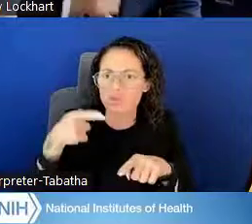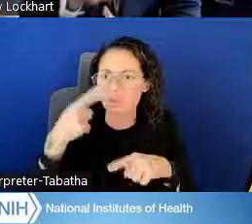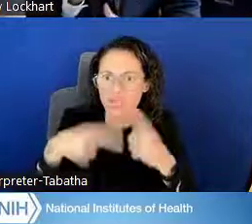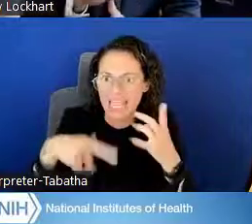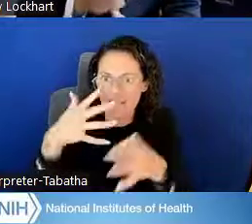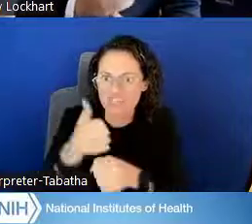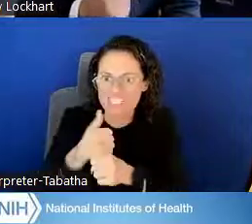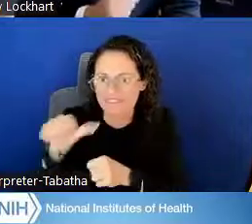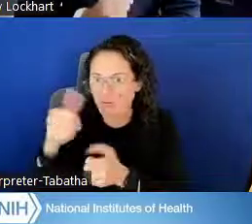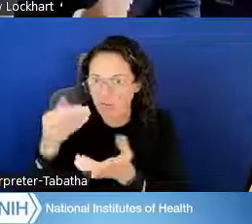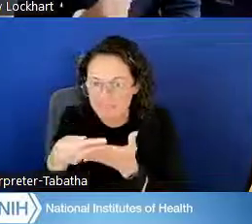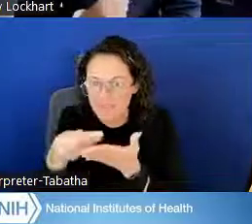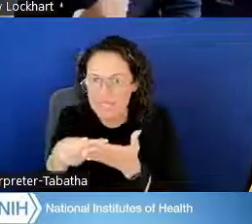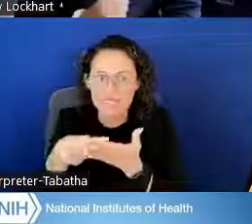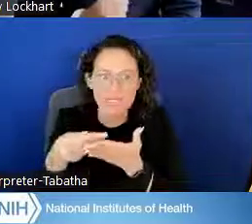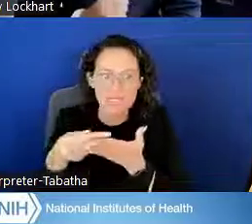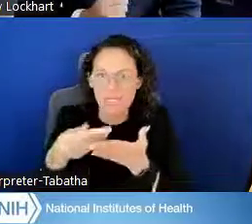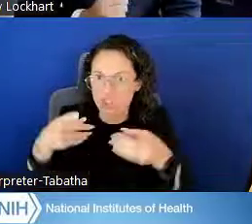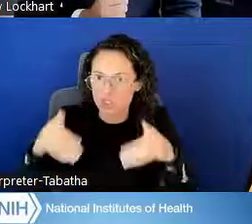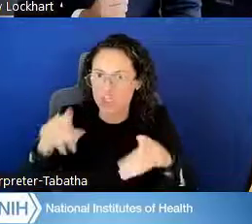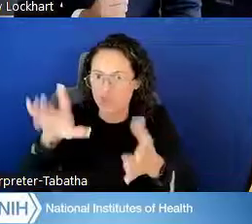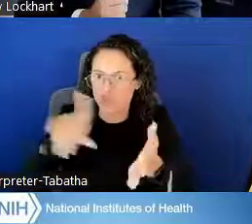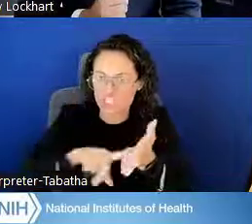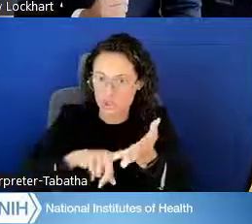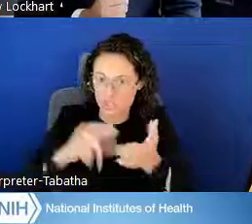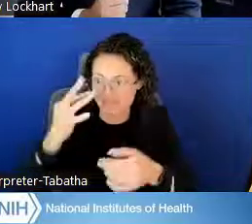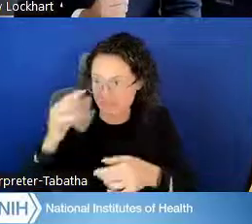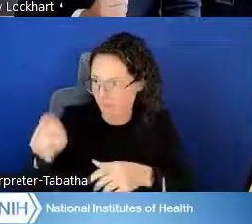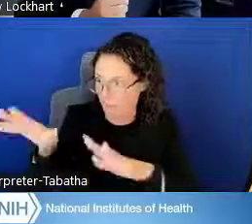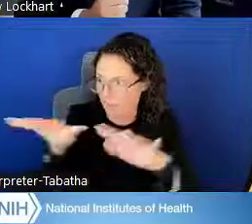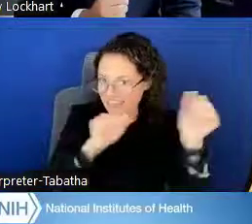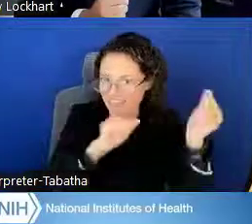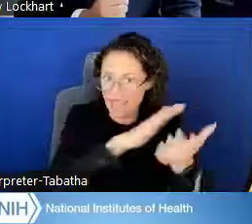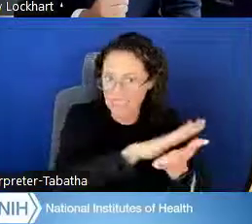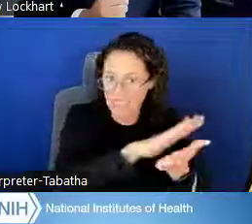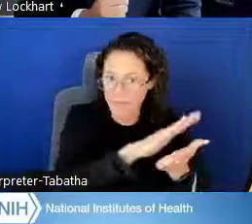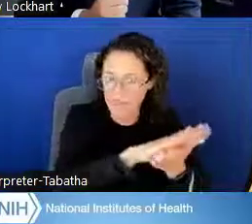or position doing research, if I have to leave academia and take a position elsewhere?"